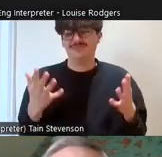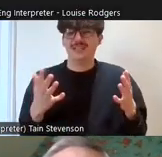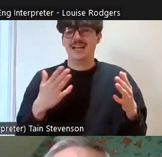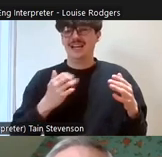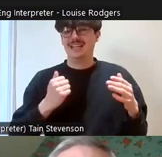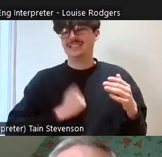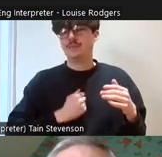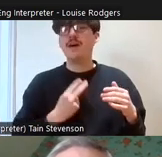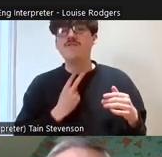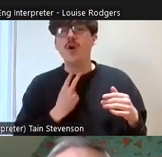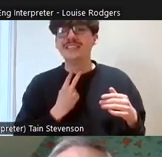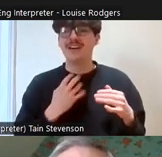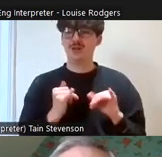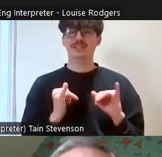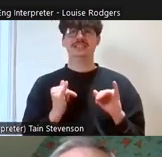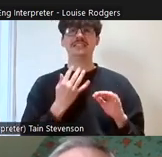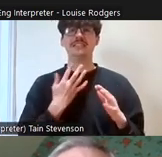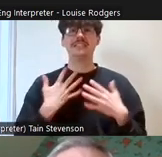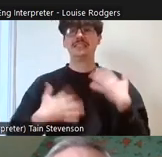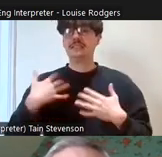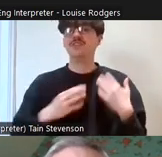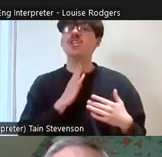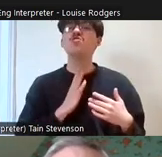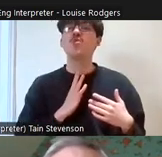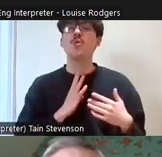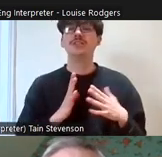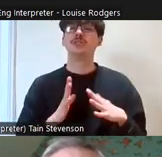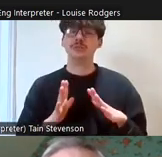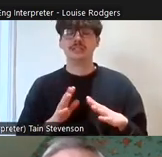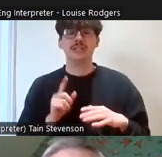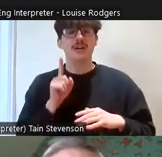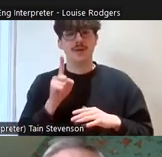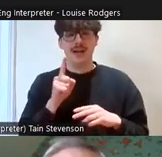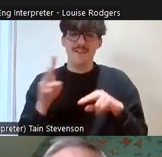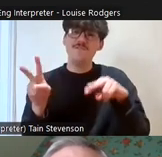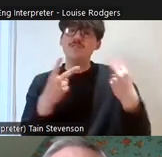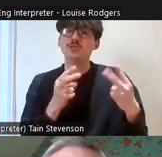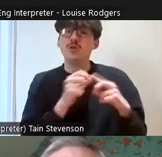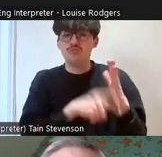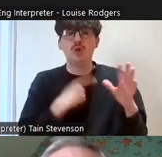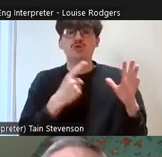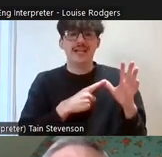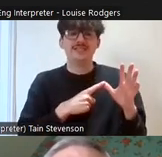voice, I've got a very bad throat but it's a very visual project and I think the pictures will sell,